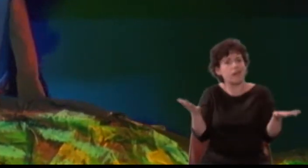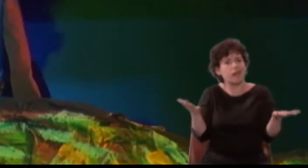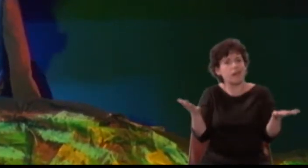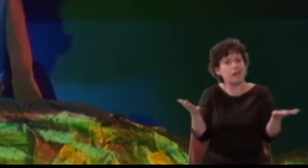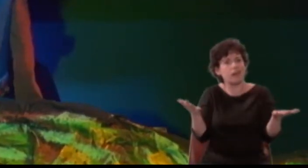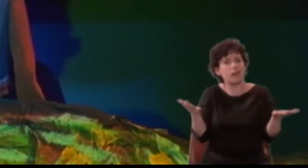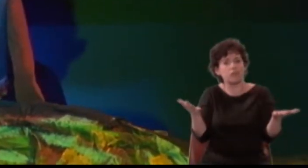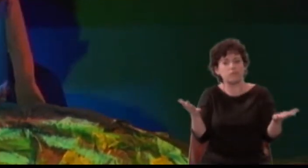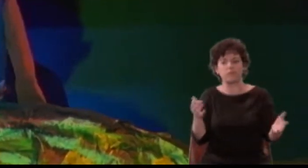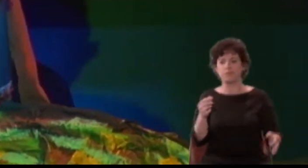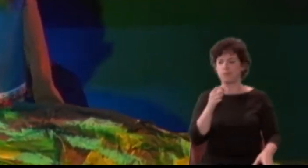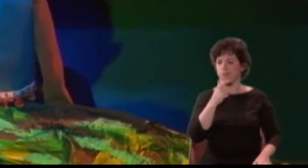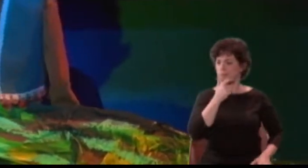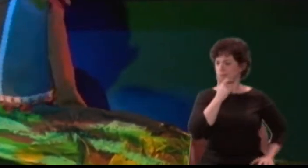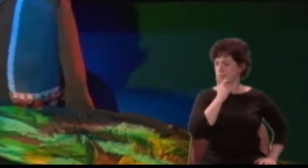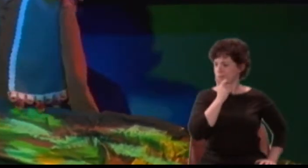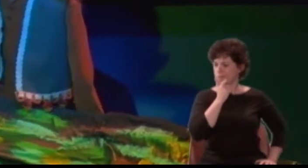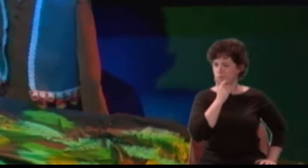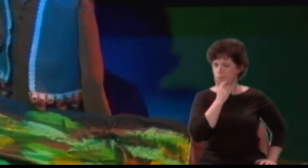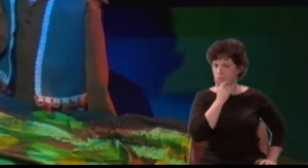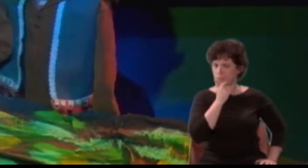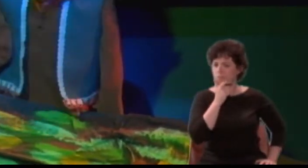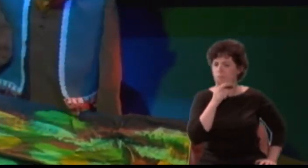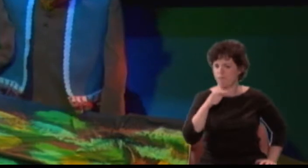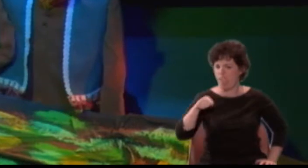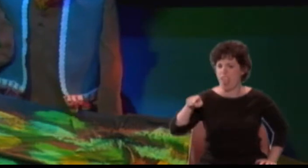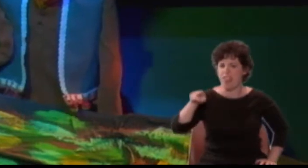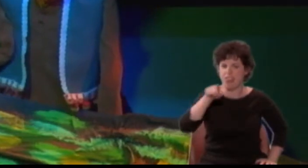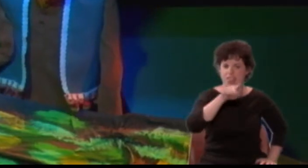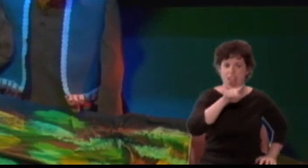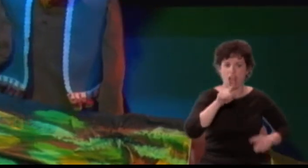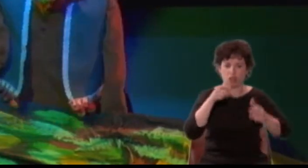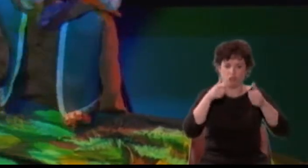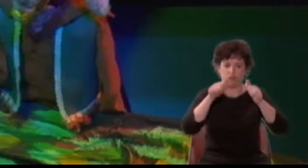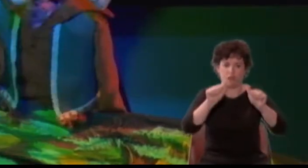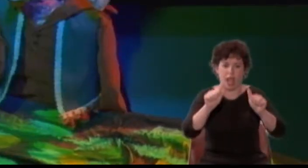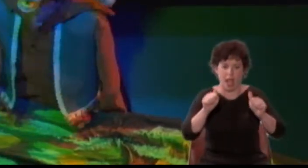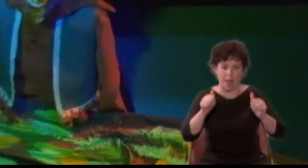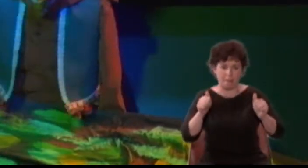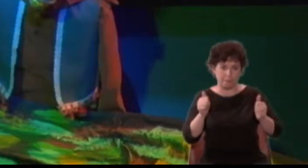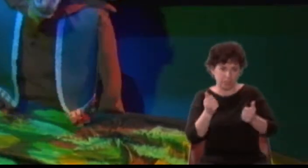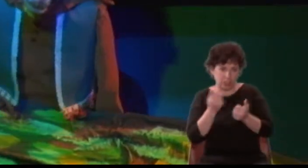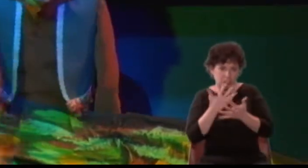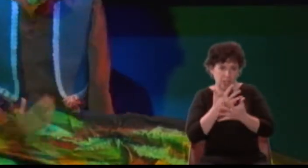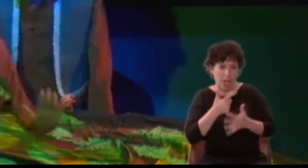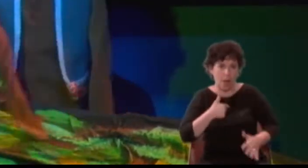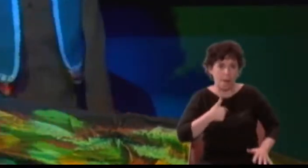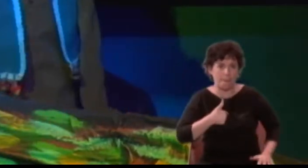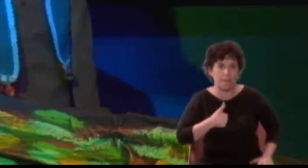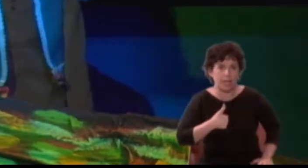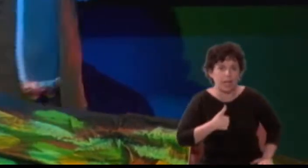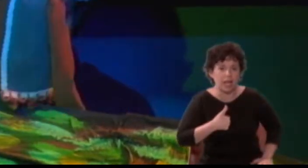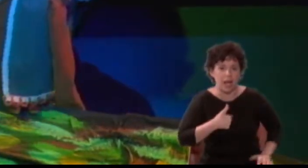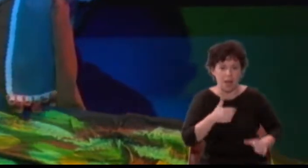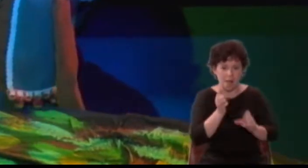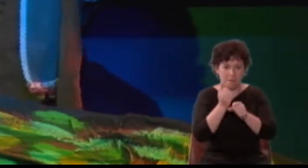This is a knavery of them to make me afeard, to make an ass of me,{hee-haw}